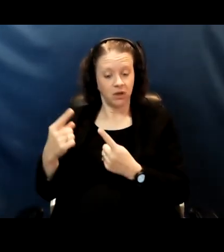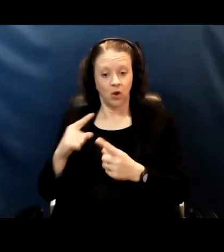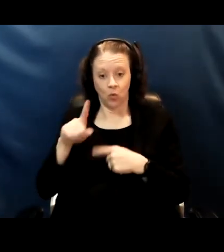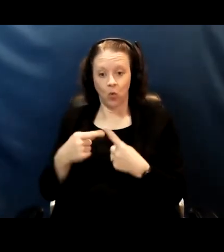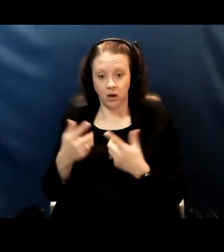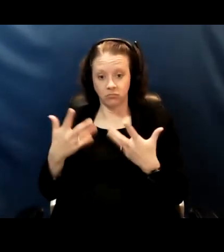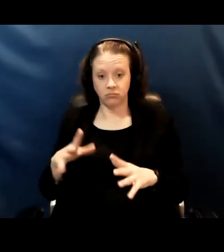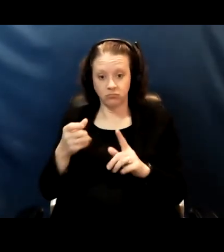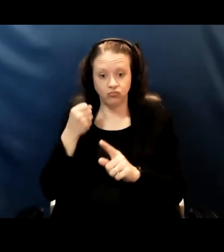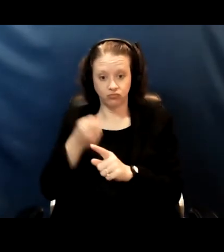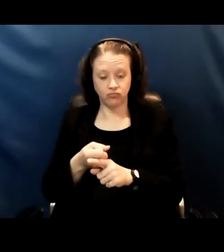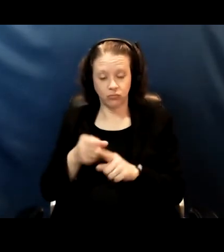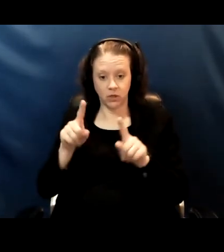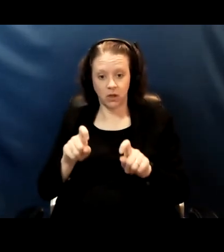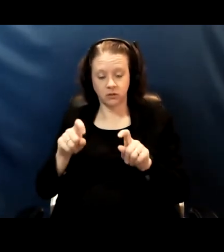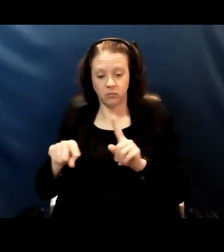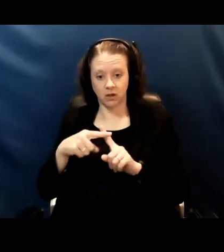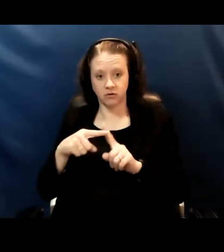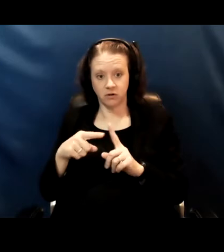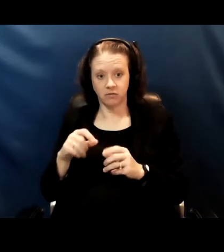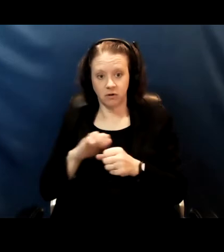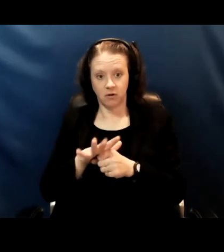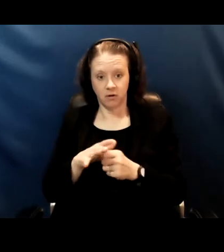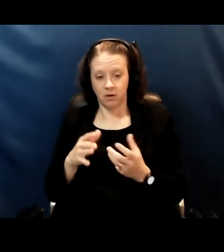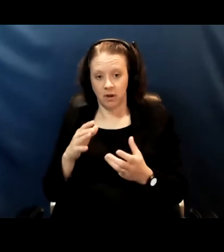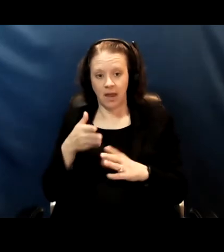for COVID after being exposed through their community.